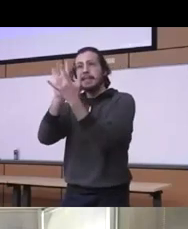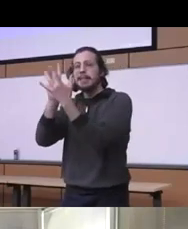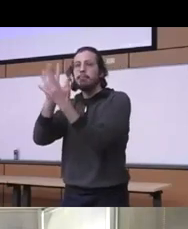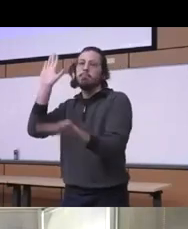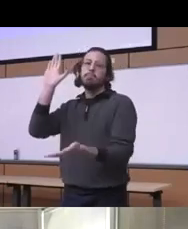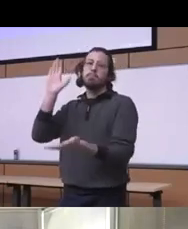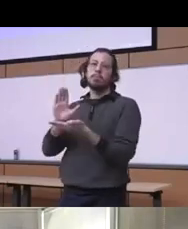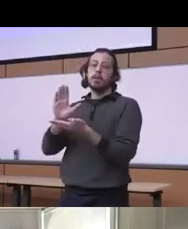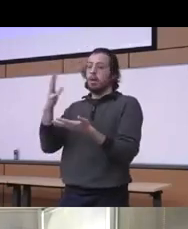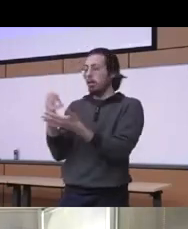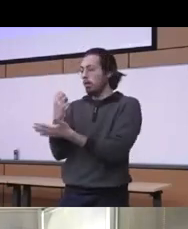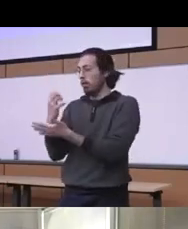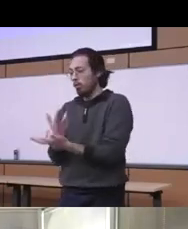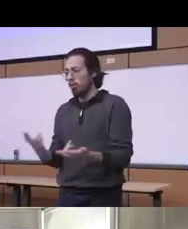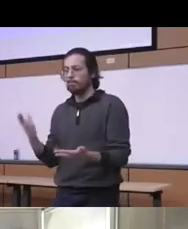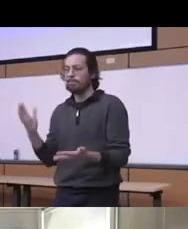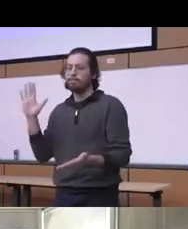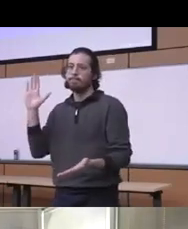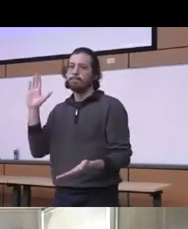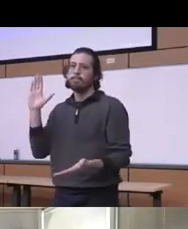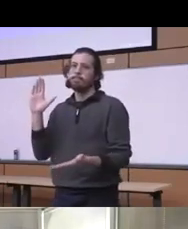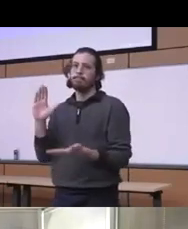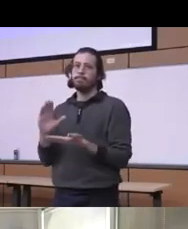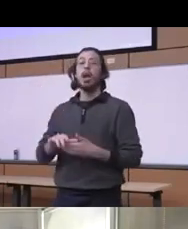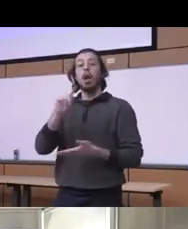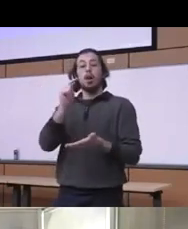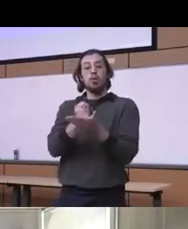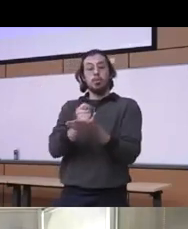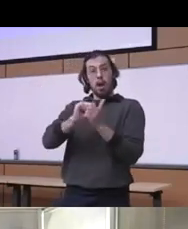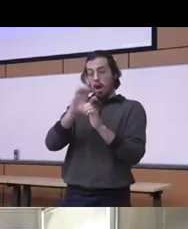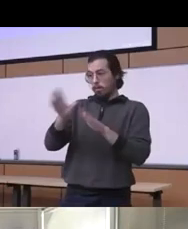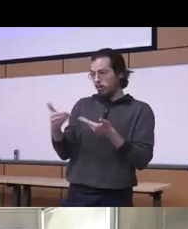any resources you know and the treatment delivery so the practitioners who have been